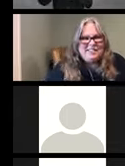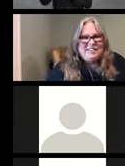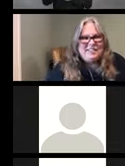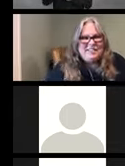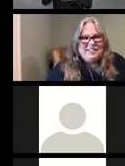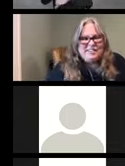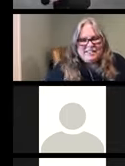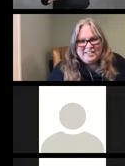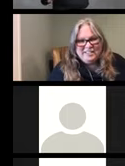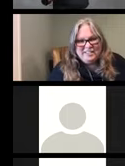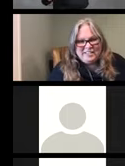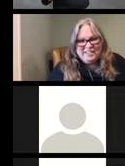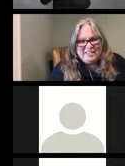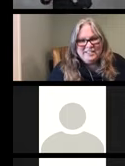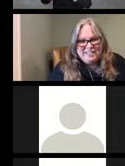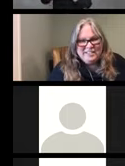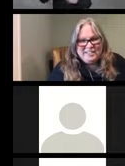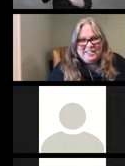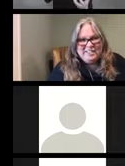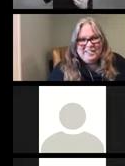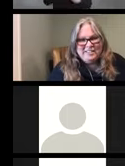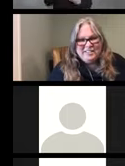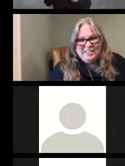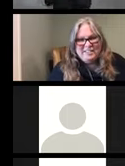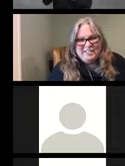considering people with disabilities during COVID-19.